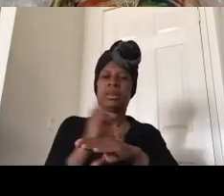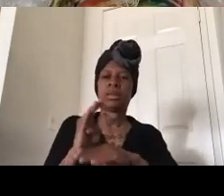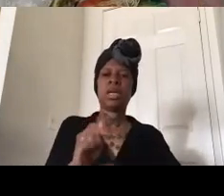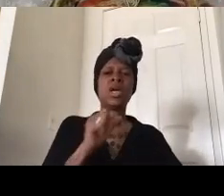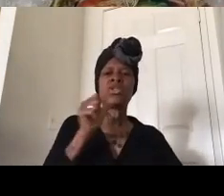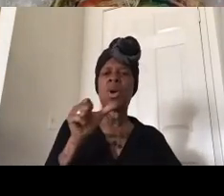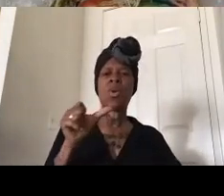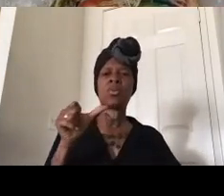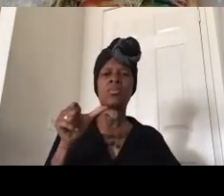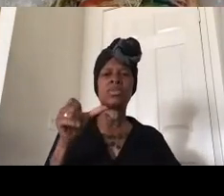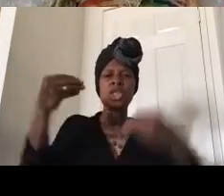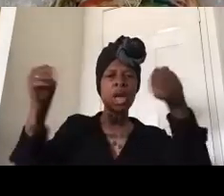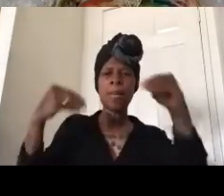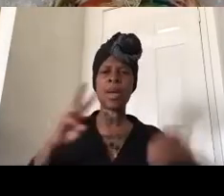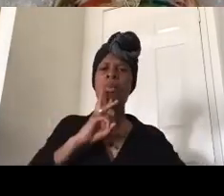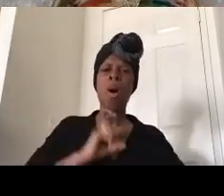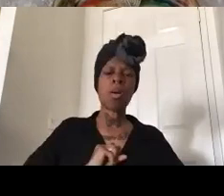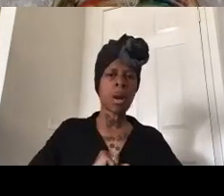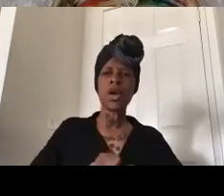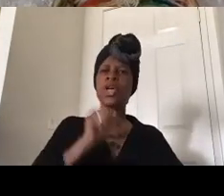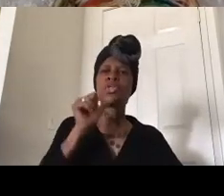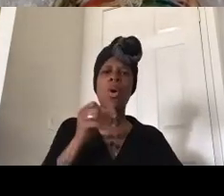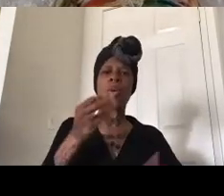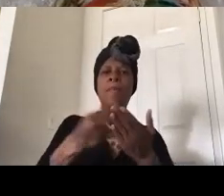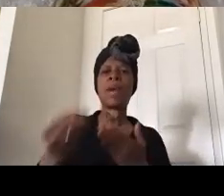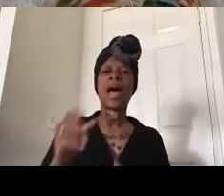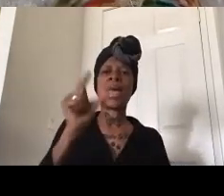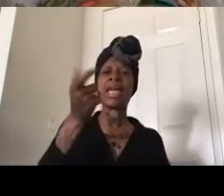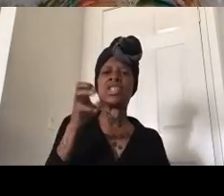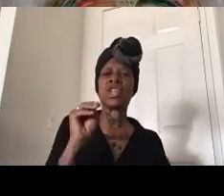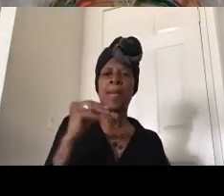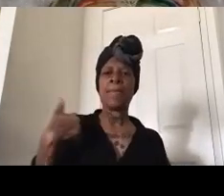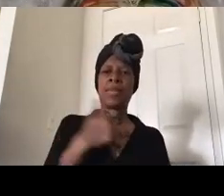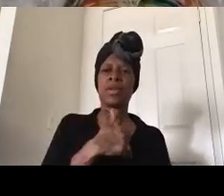don't buy a gym membership at 24-hour fitness there are black-owned gyms that